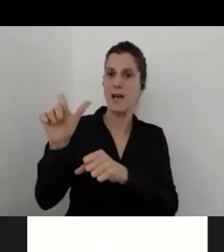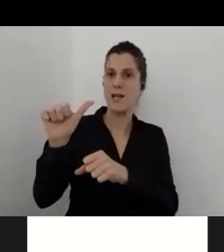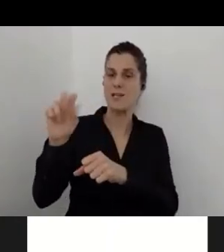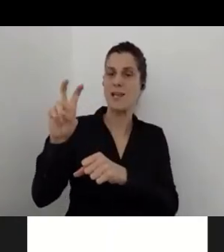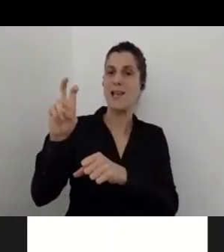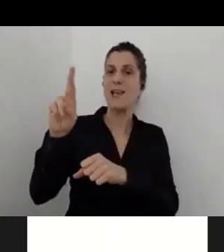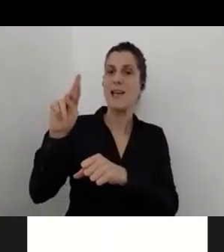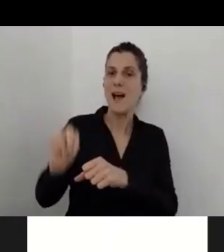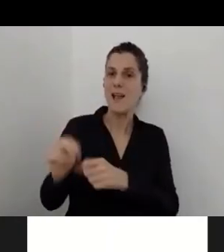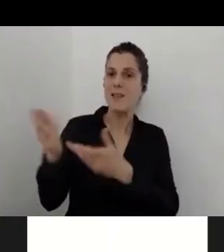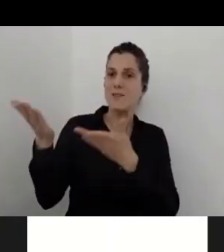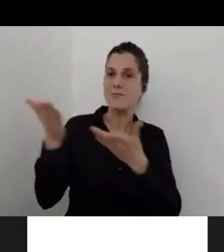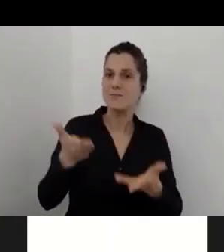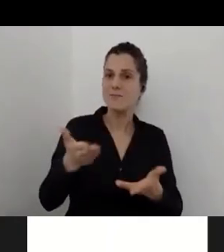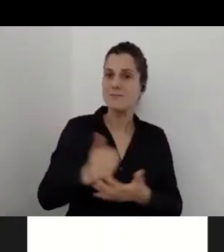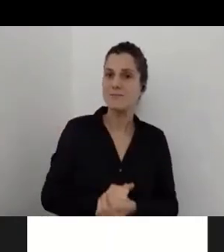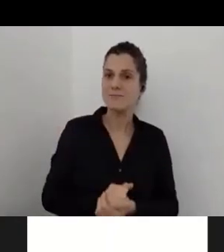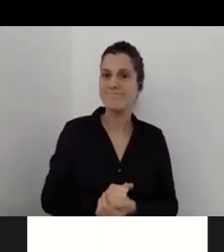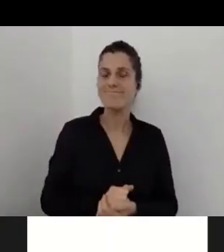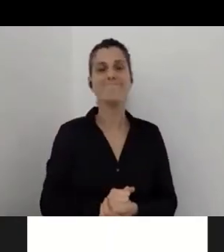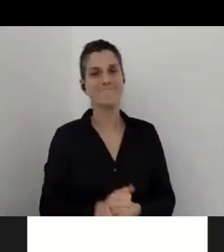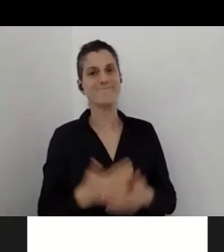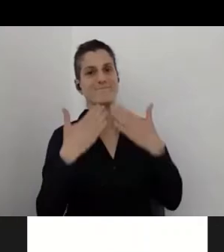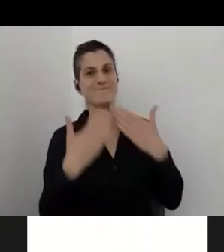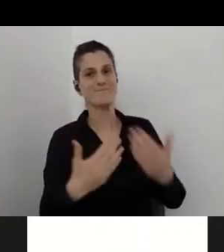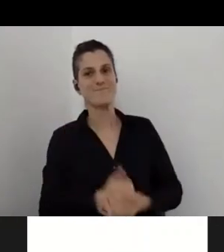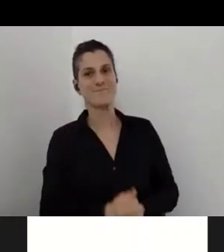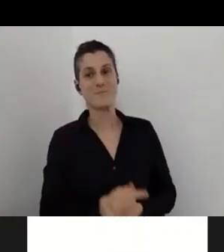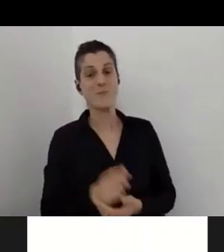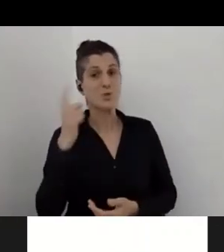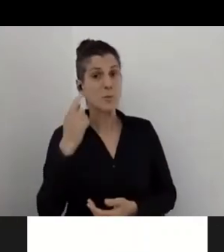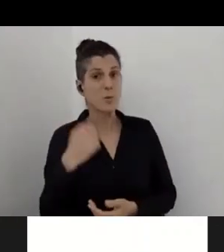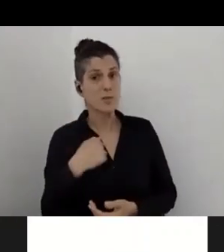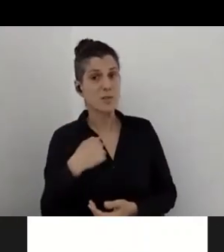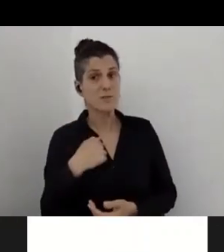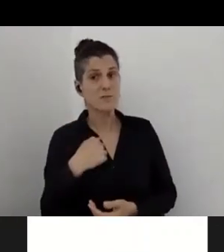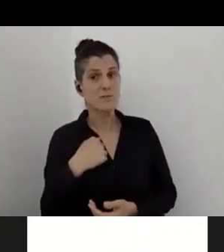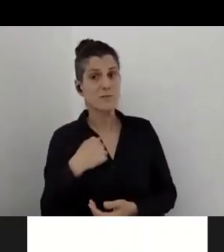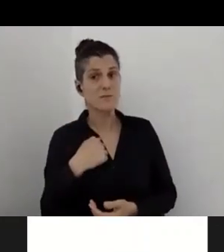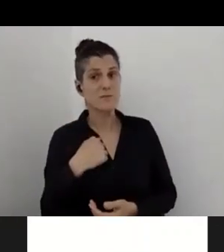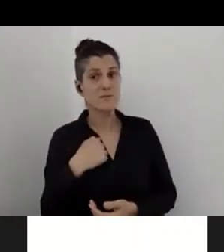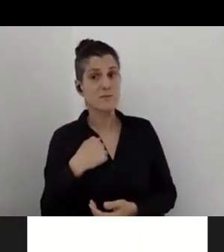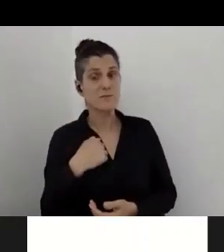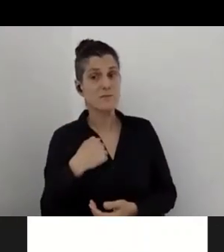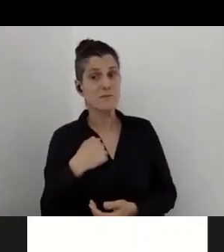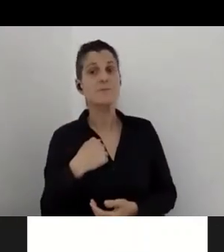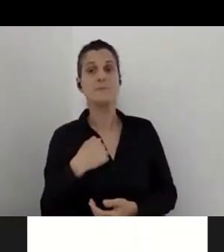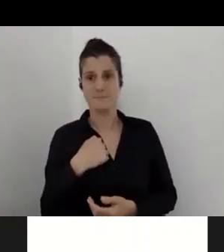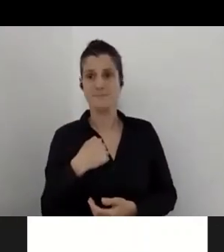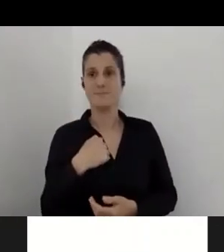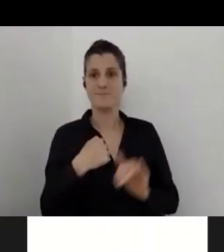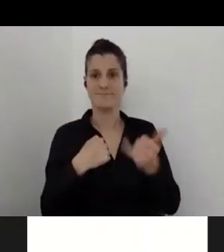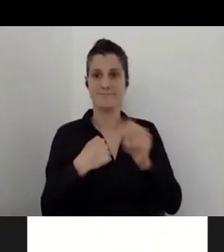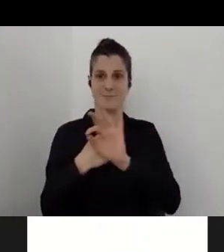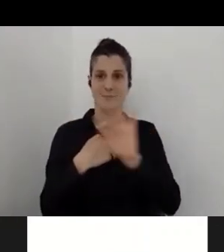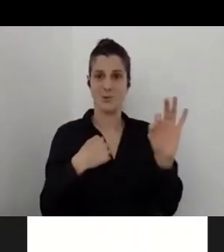Yes, thank you. Can you guys hear me? Yeah. Great, thanks. We can hear you and see you.